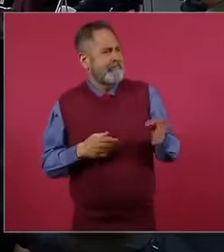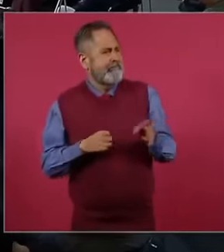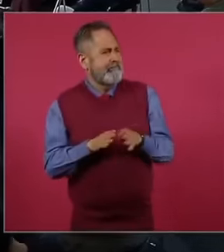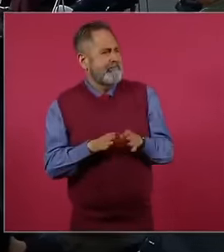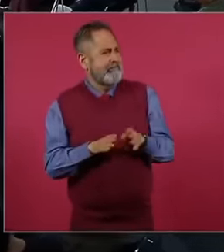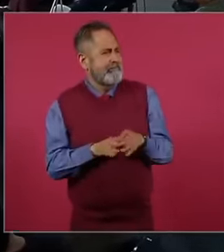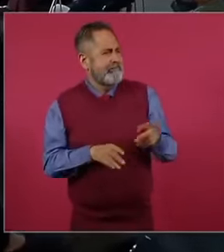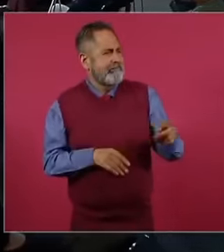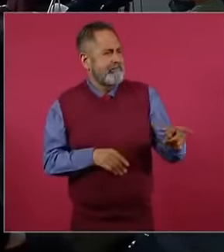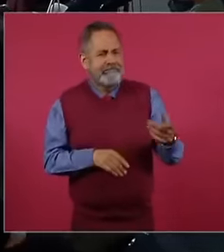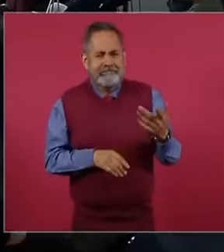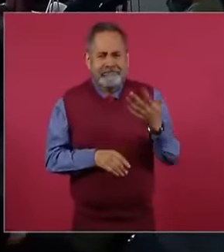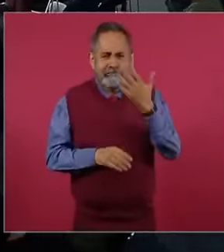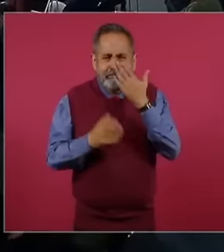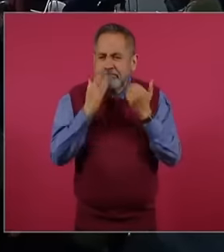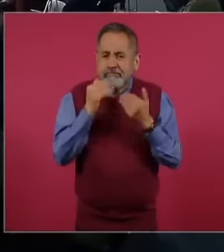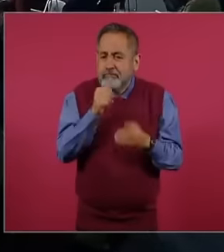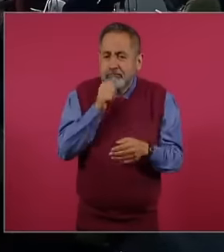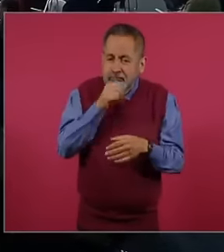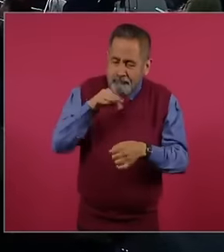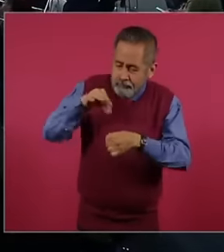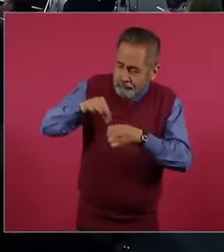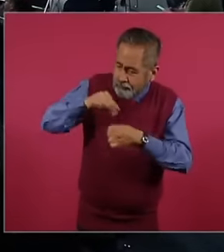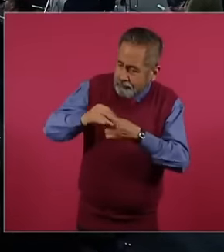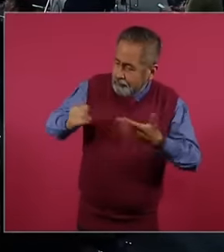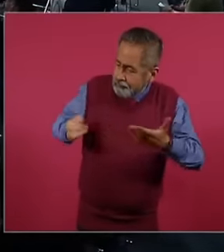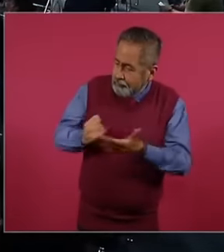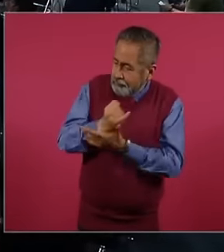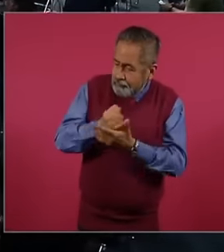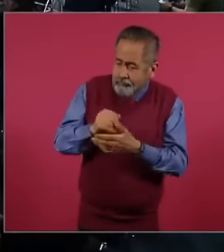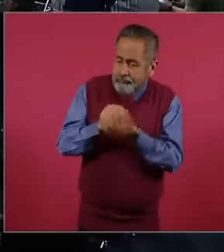without there being any